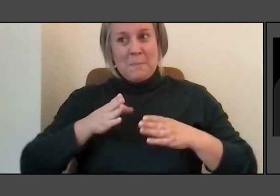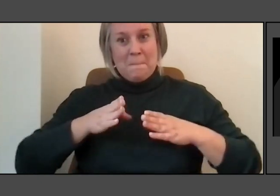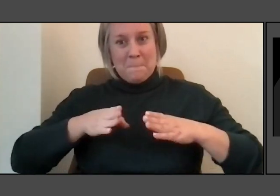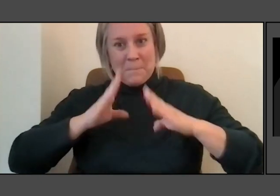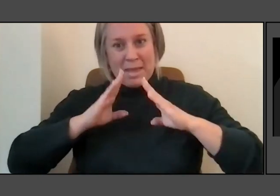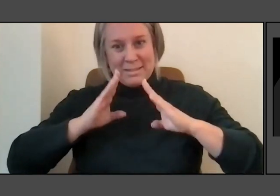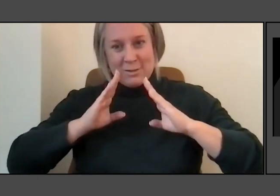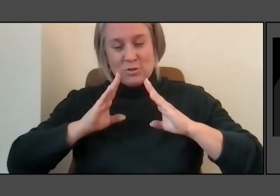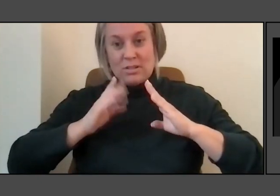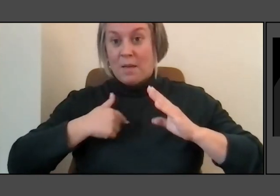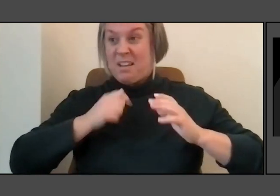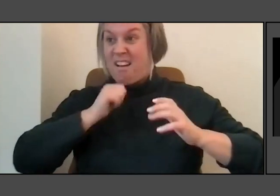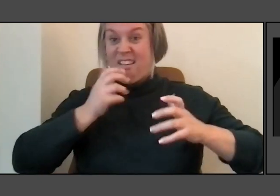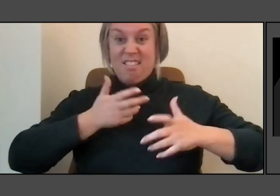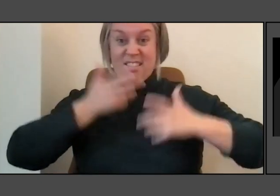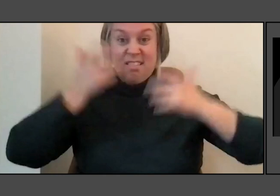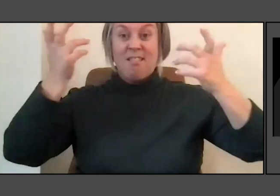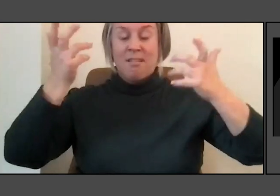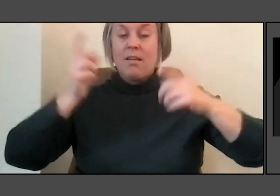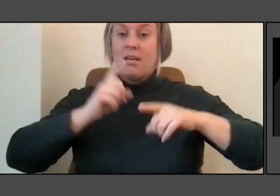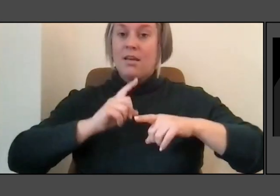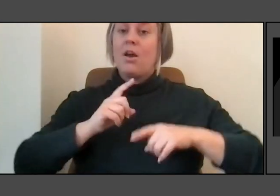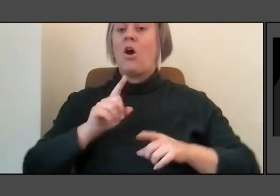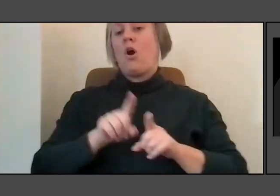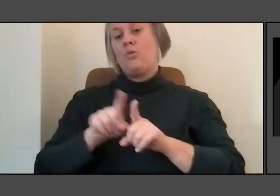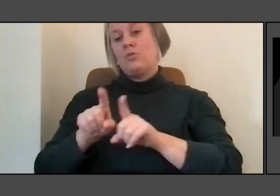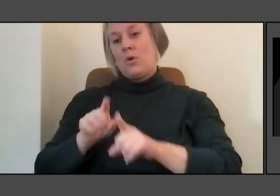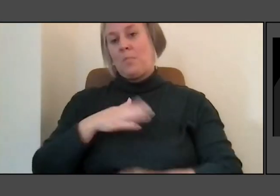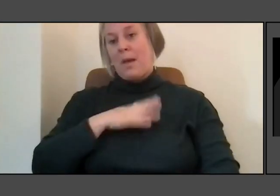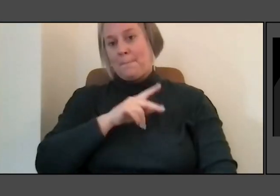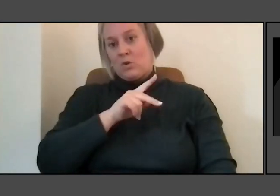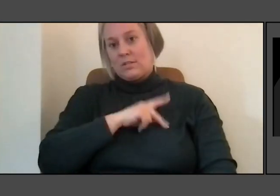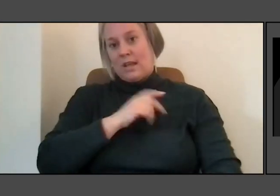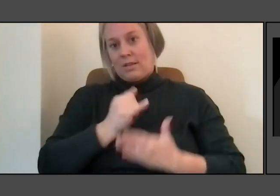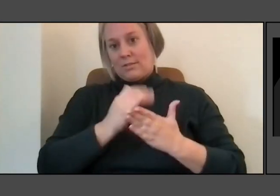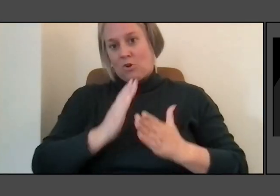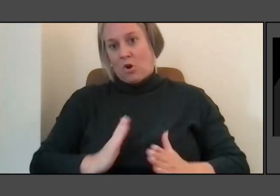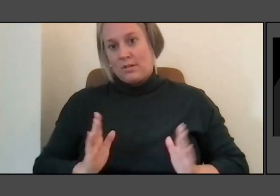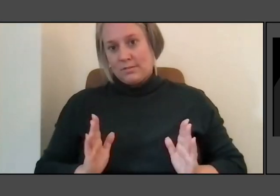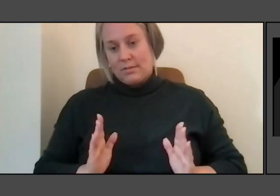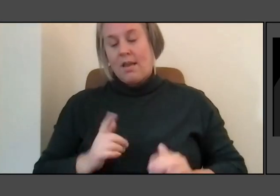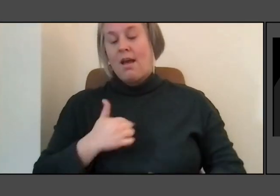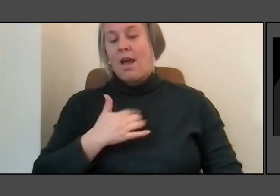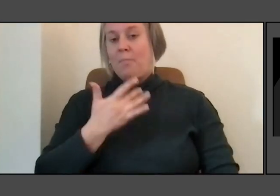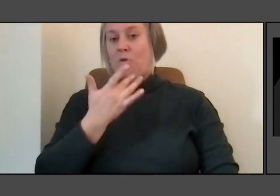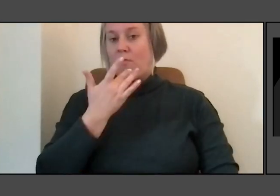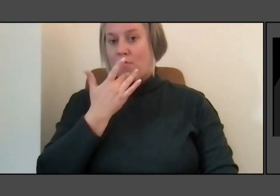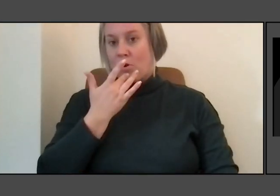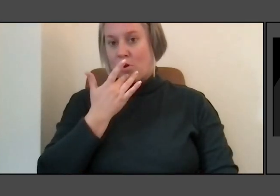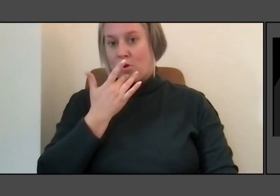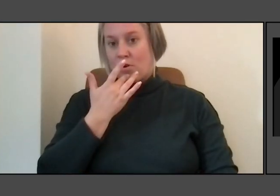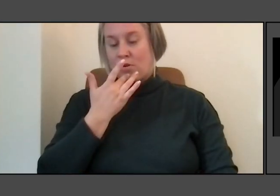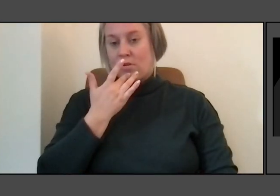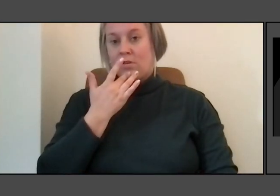But it's also my personality as an artist. I just would prefer to kind of barely put something out there.